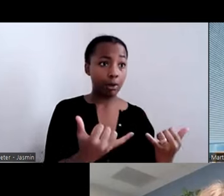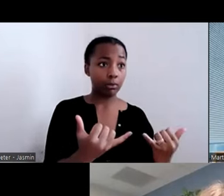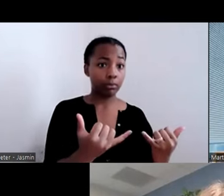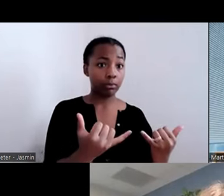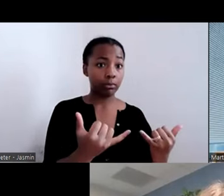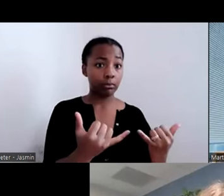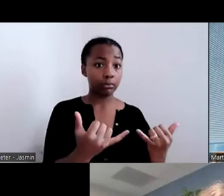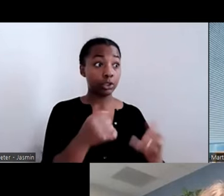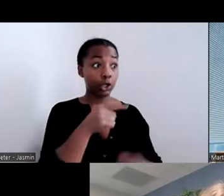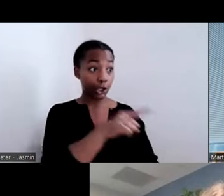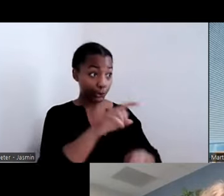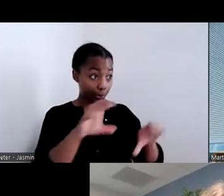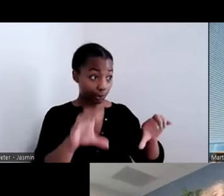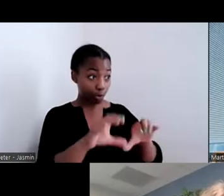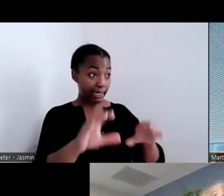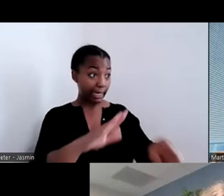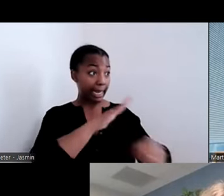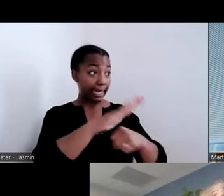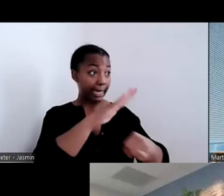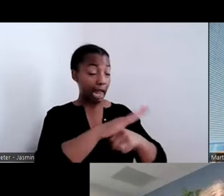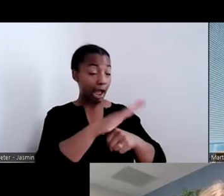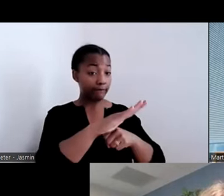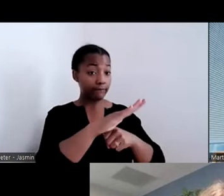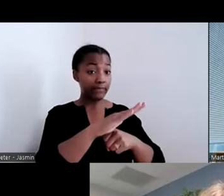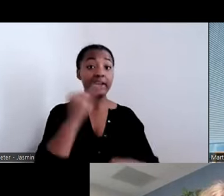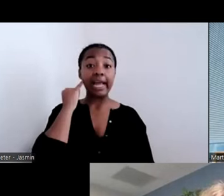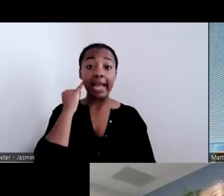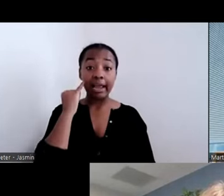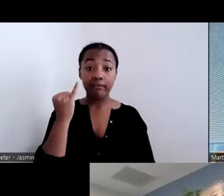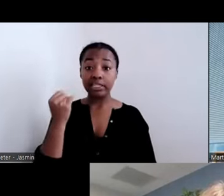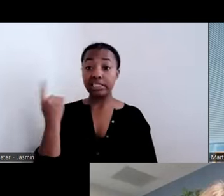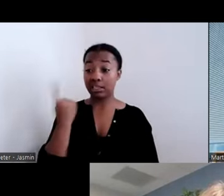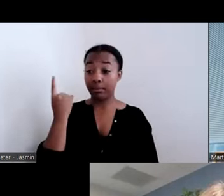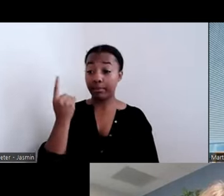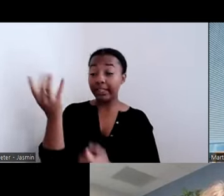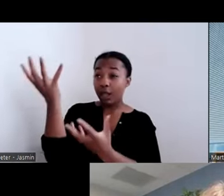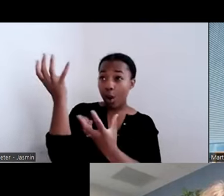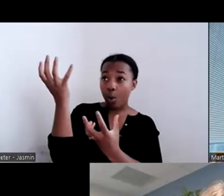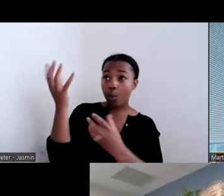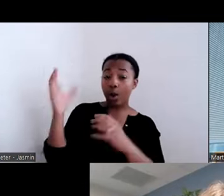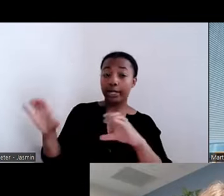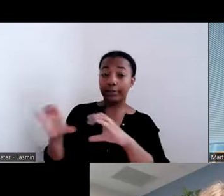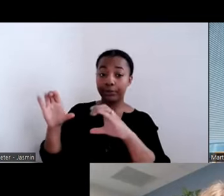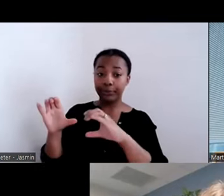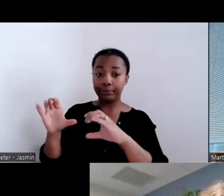enough?" If it is something they want to do and not doing enough, that becomes